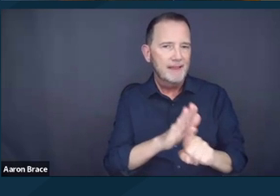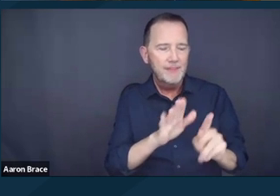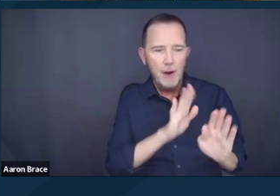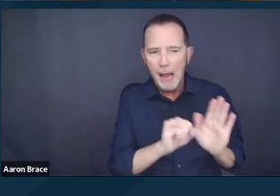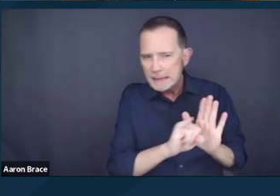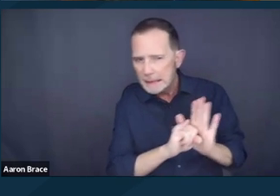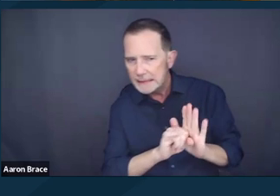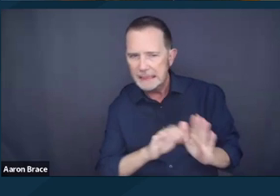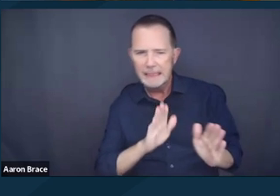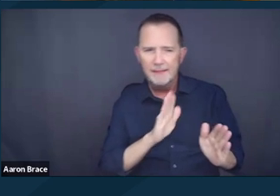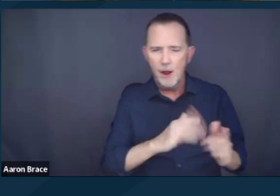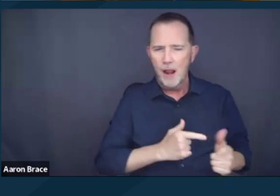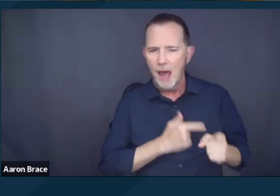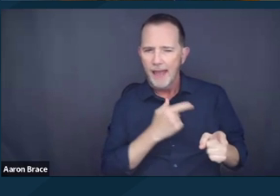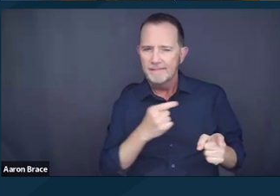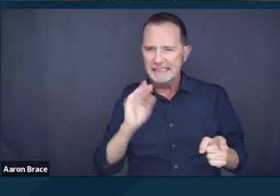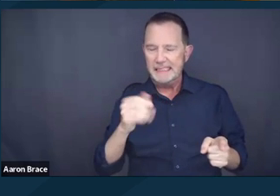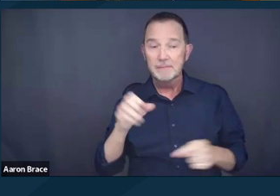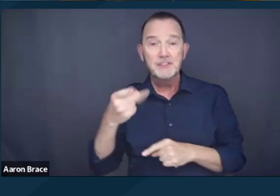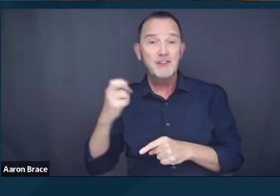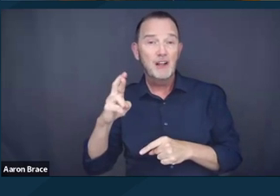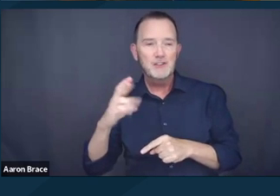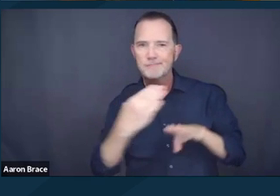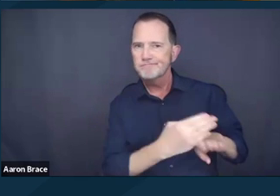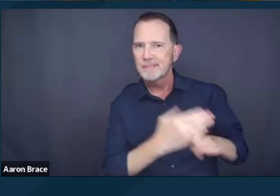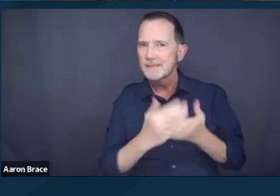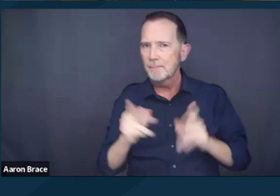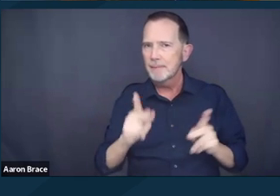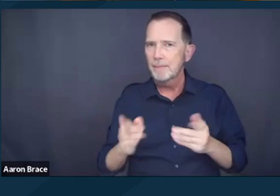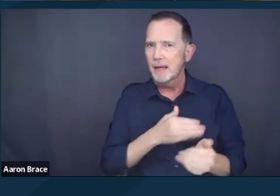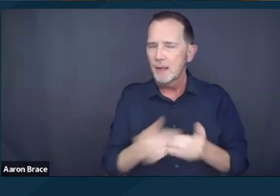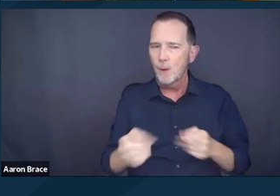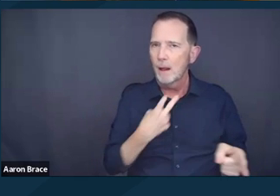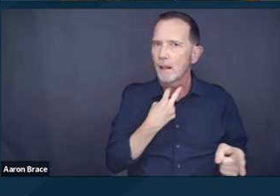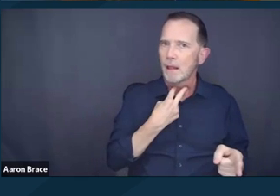This alone emphasizes the importance of adequate shelter, shelter that is safe and inclusive